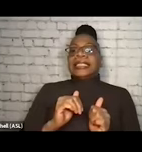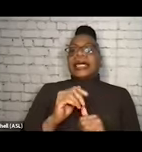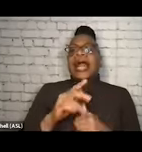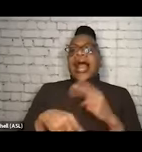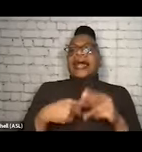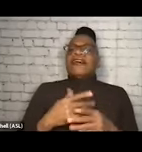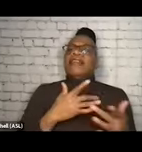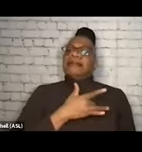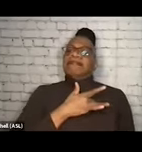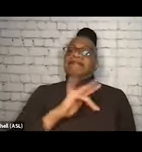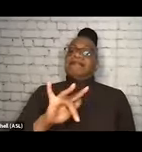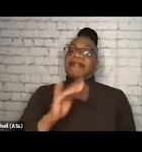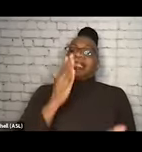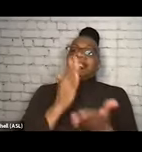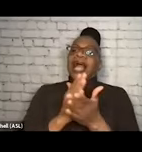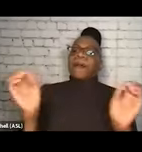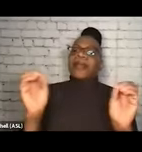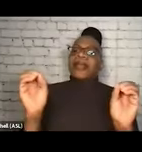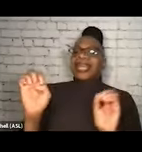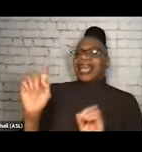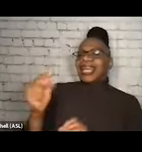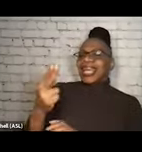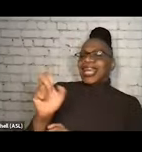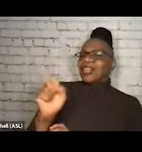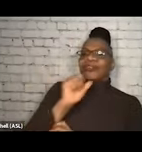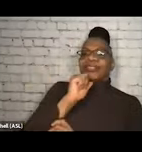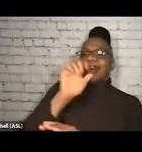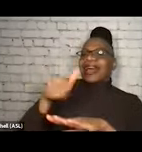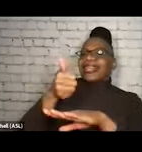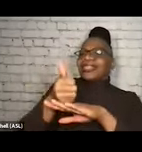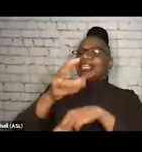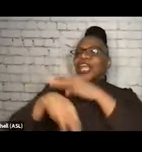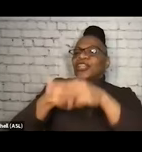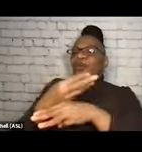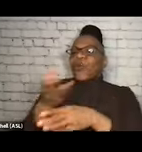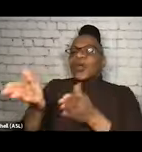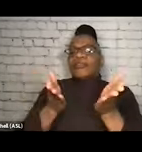and stop-at-nothing kind of ethos that just does not exist in the world of services for many folks, many places.